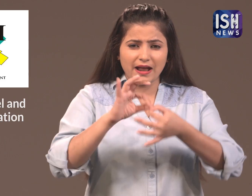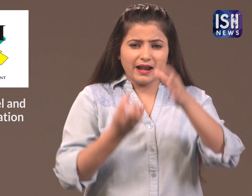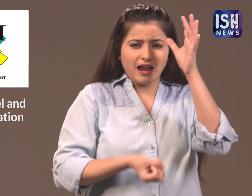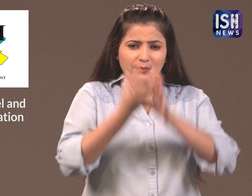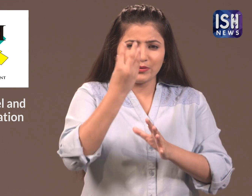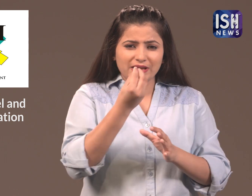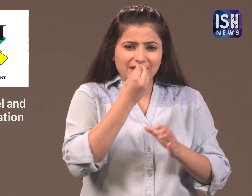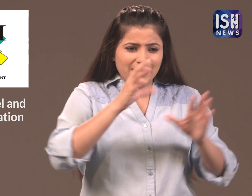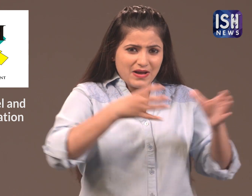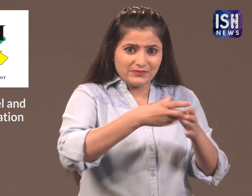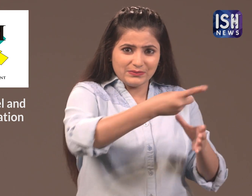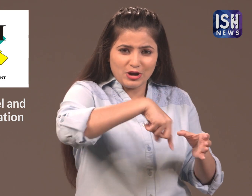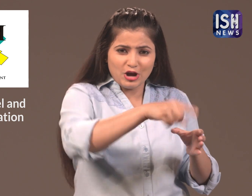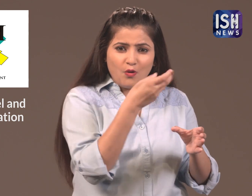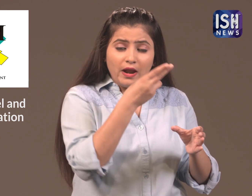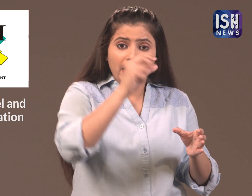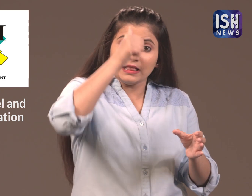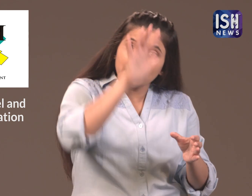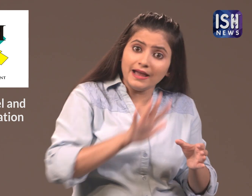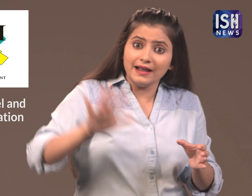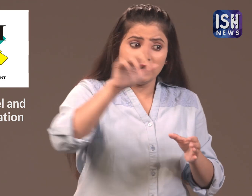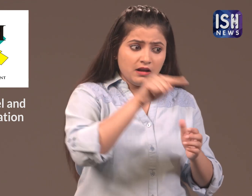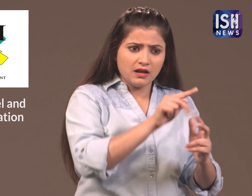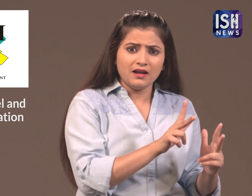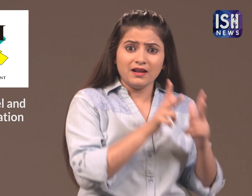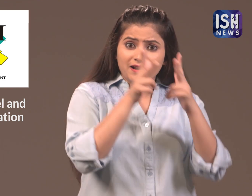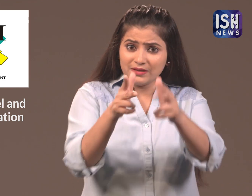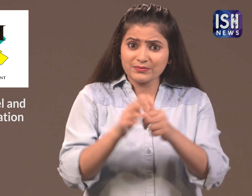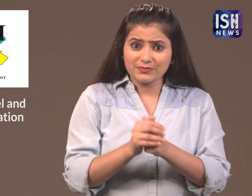Now the Federation of Hotel and Restaurant Association of India said that